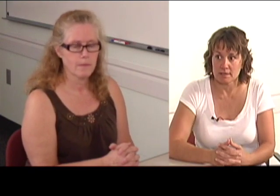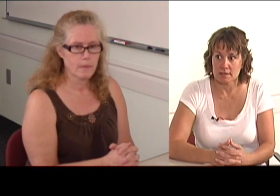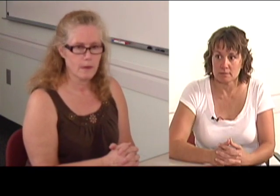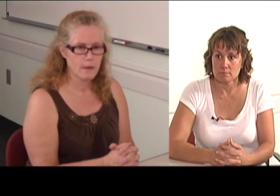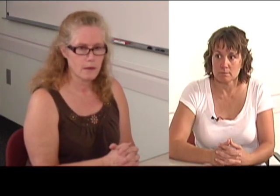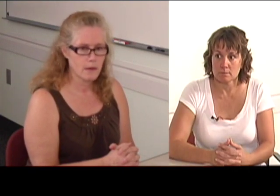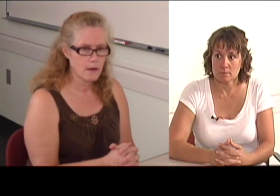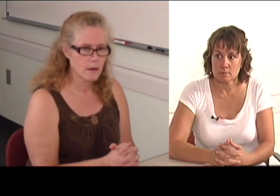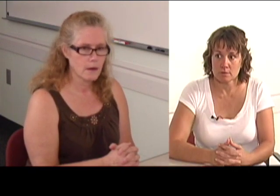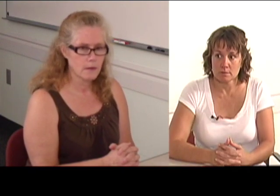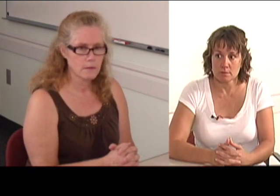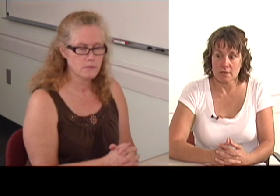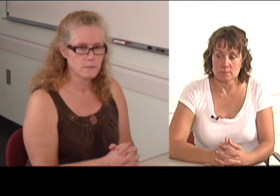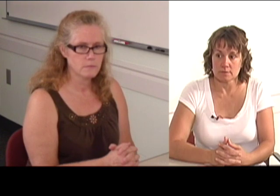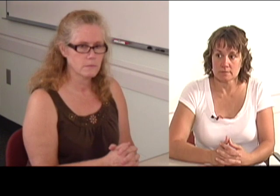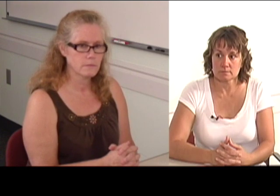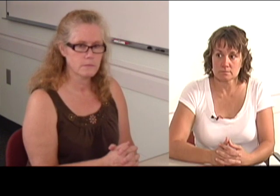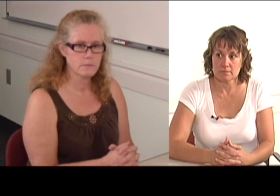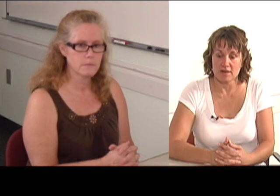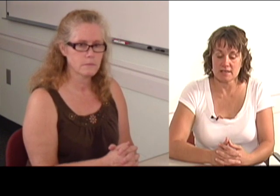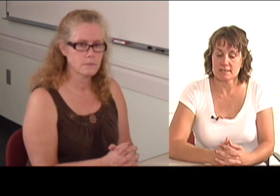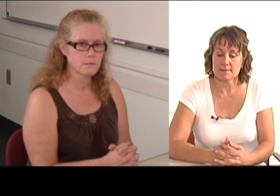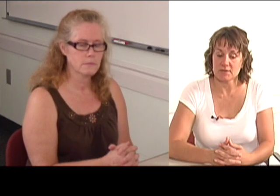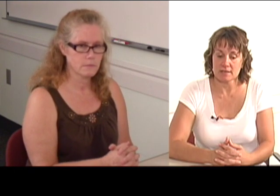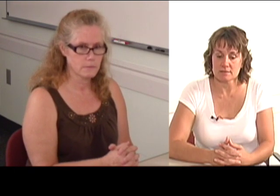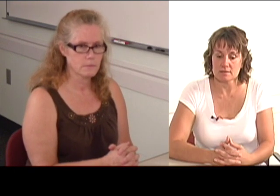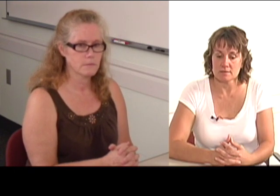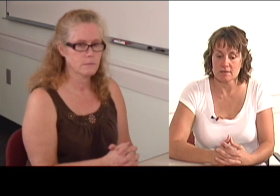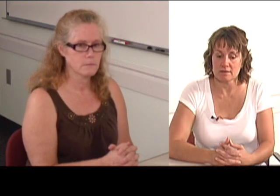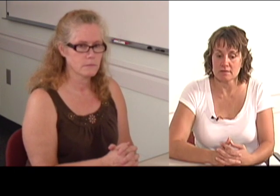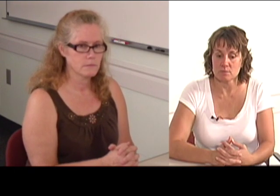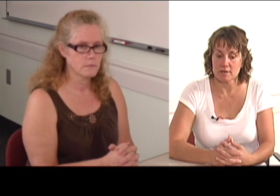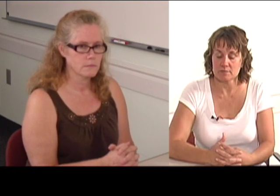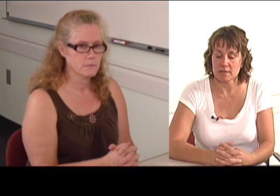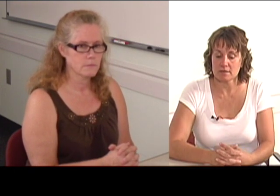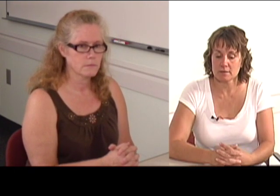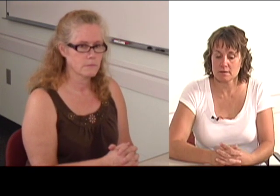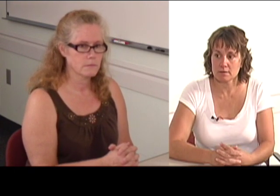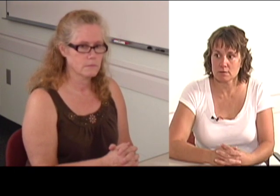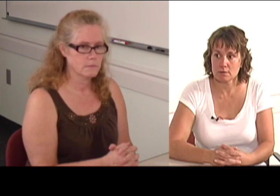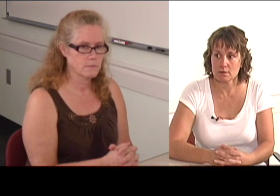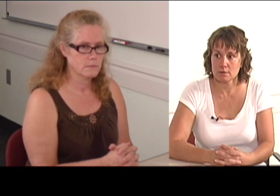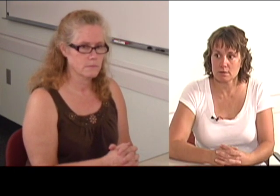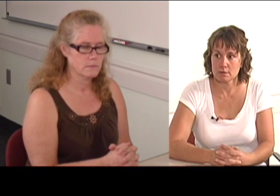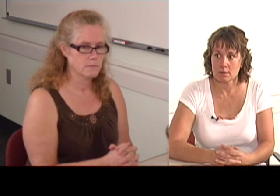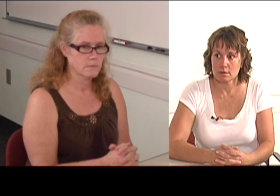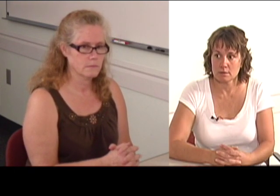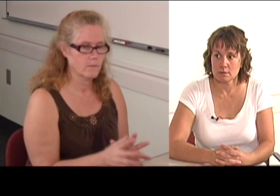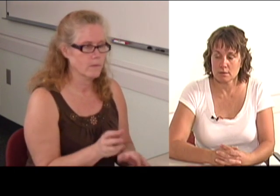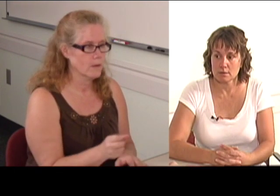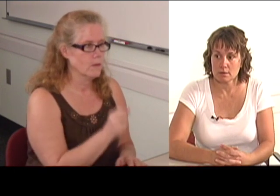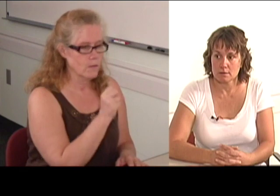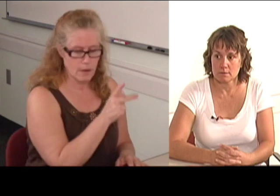I need help finding something else to do other than what I've been [doing].